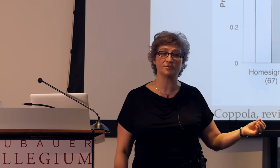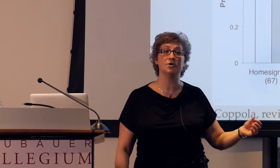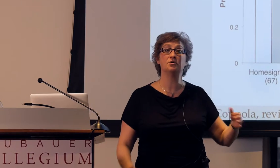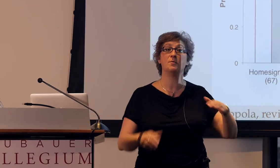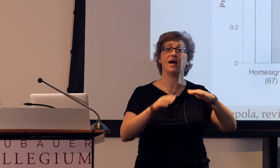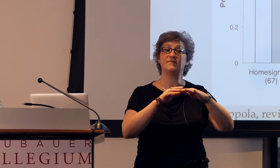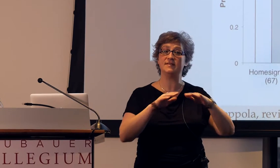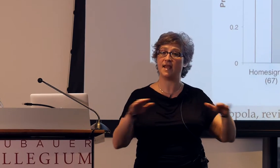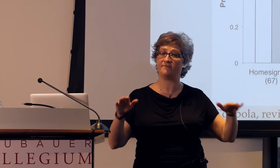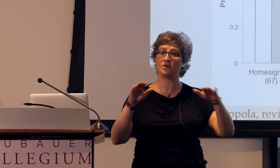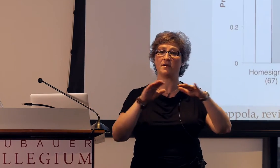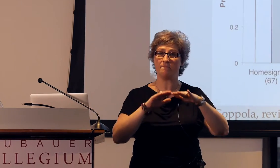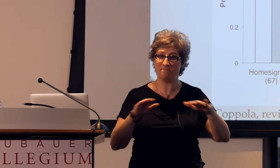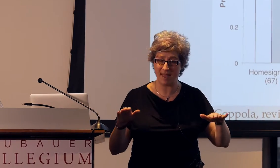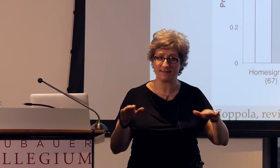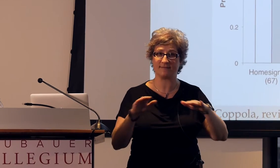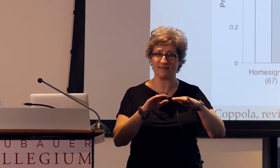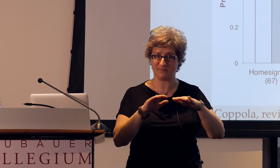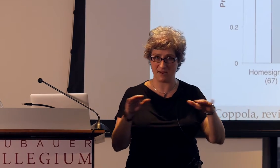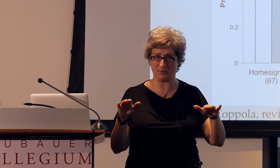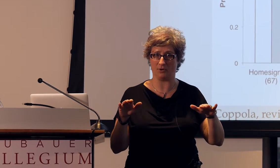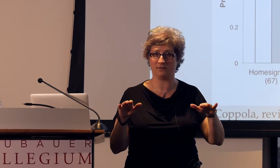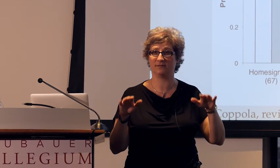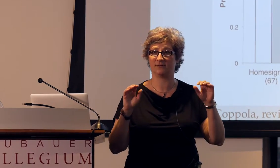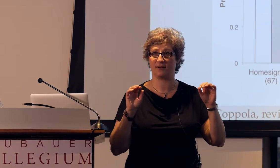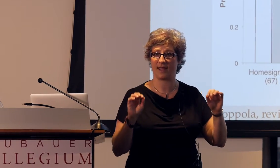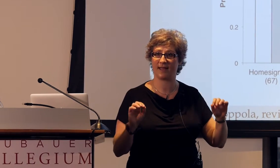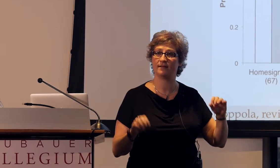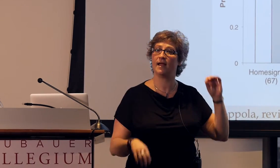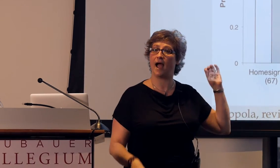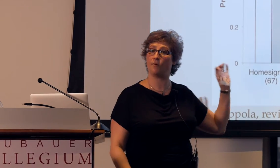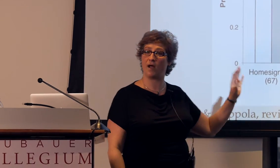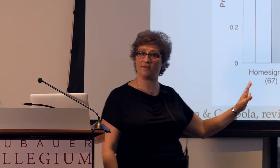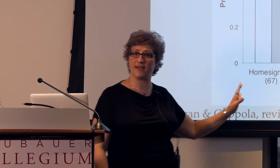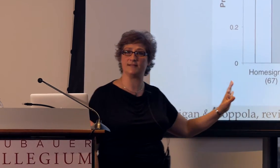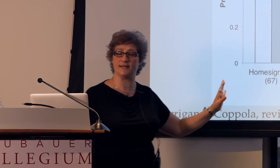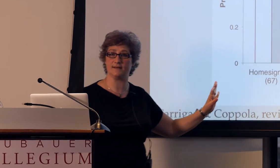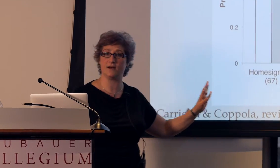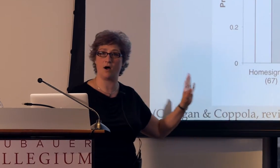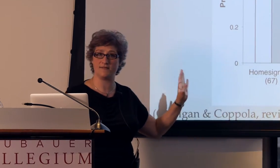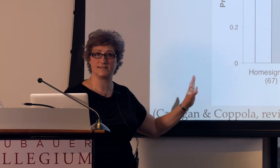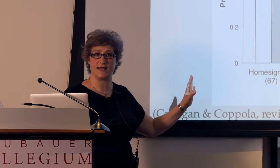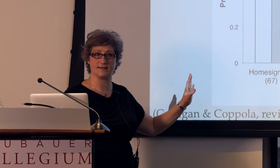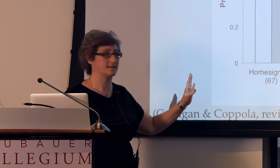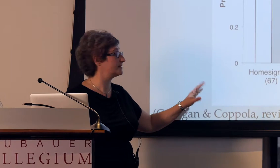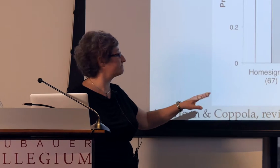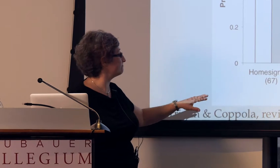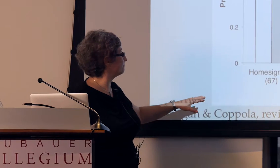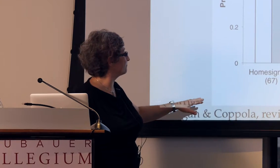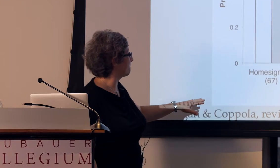who have never met these people, okay, how well they did on this test.